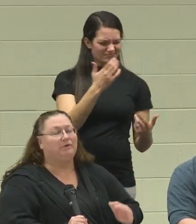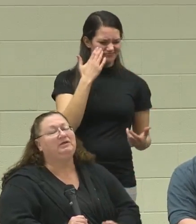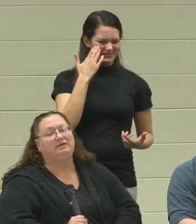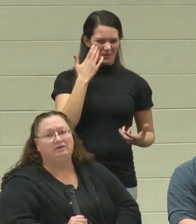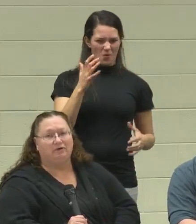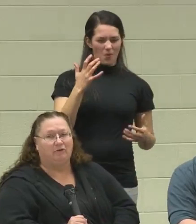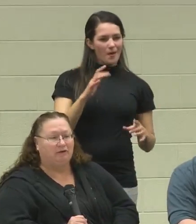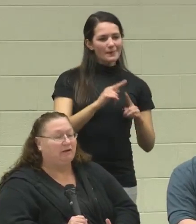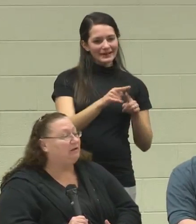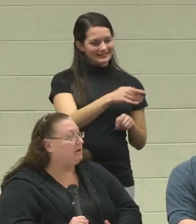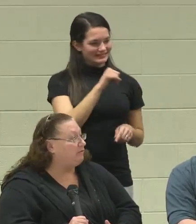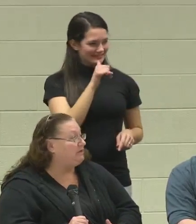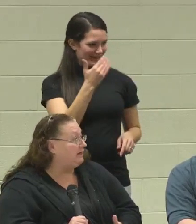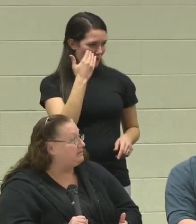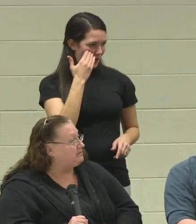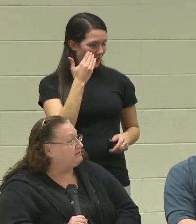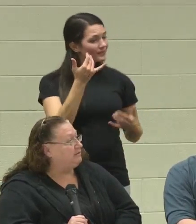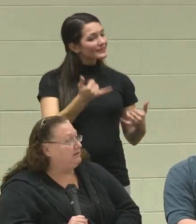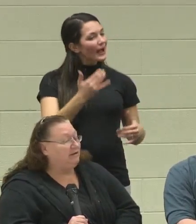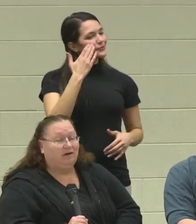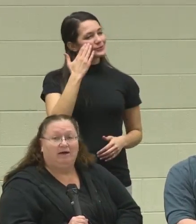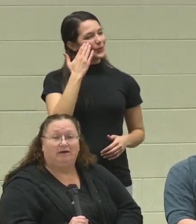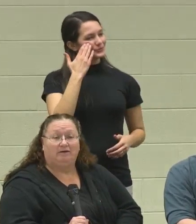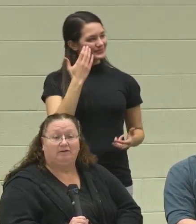But he didn't know it, and now he does.